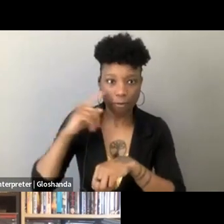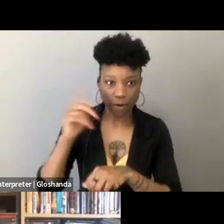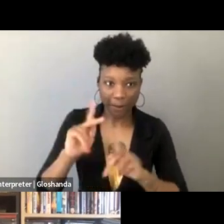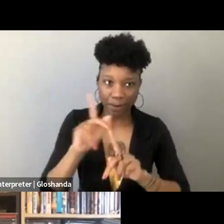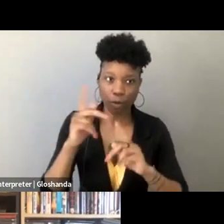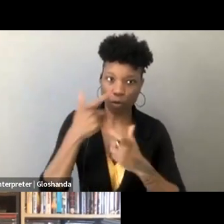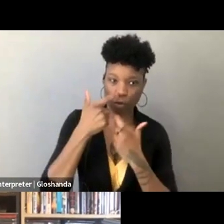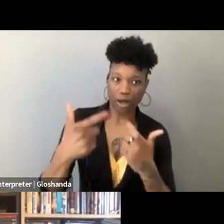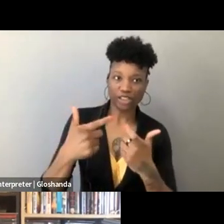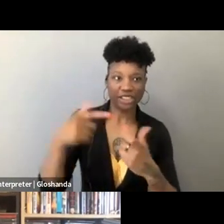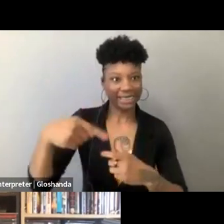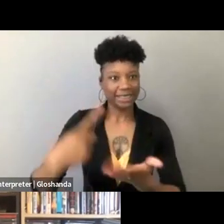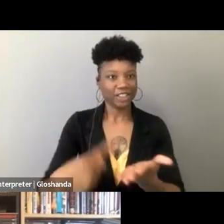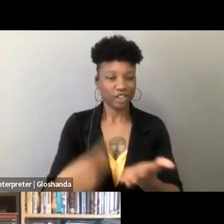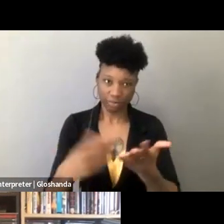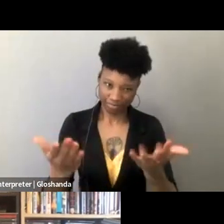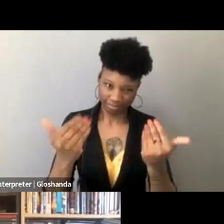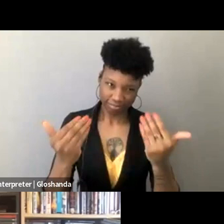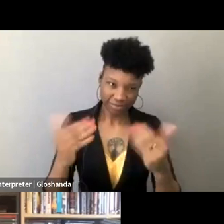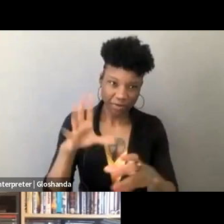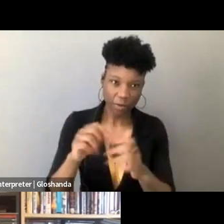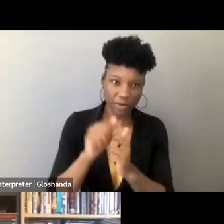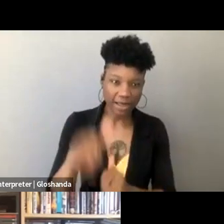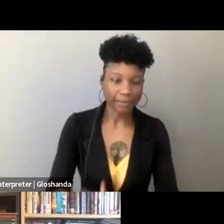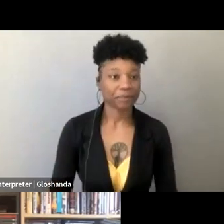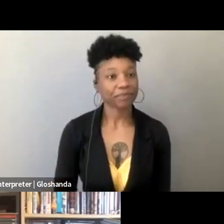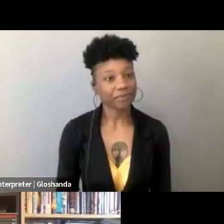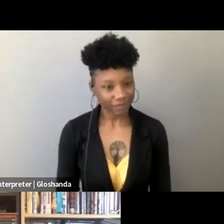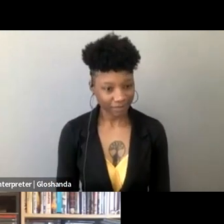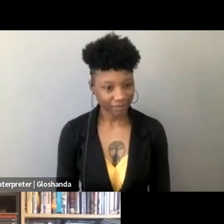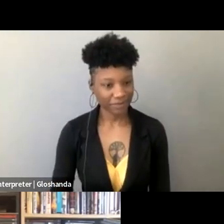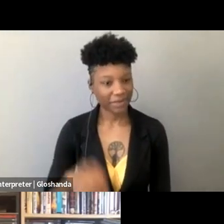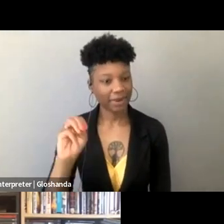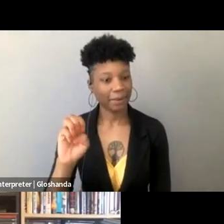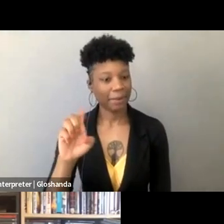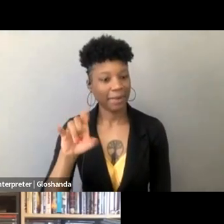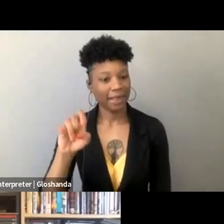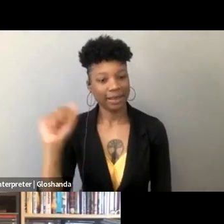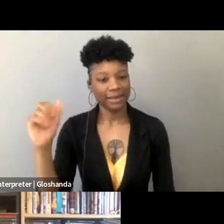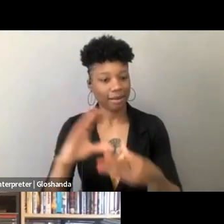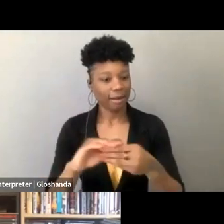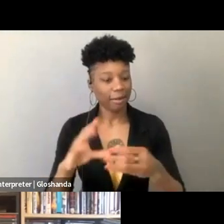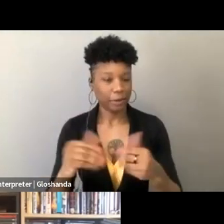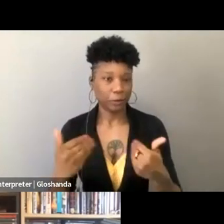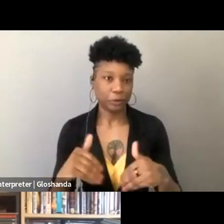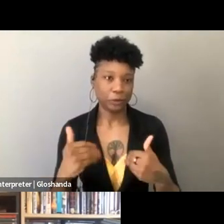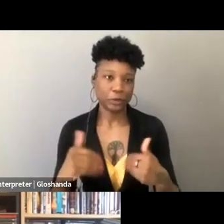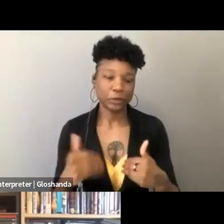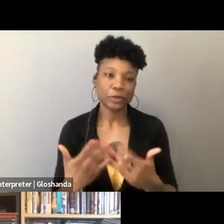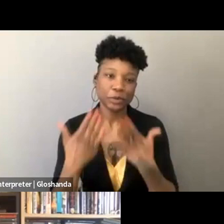That's incredible, and I regret to move us along, but I will say to everyone, if you have like a burning question in your mind,